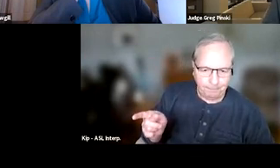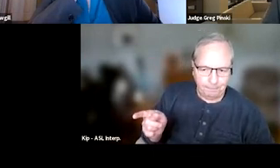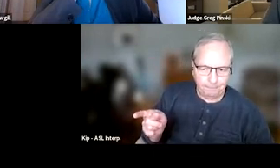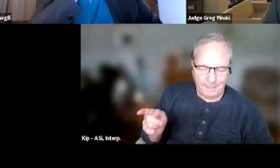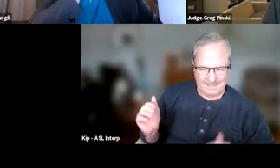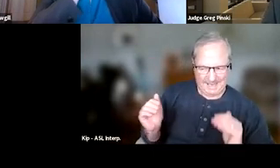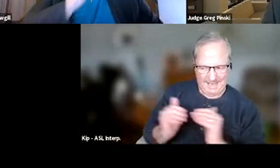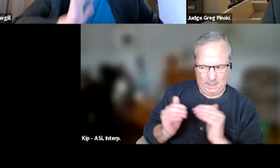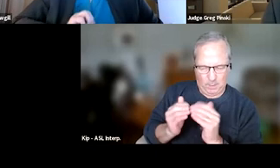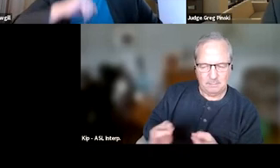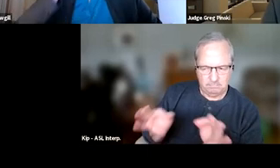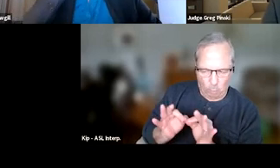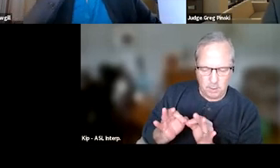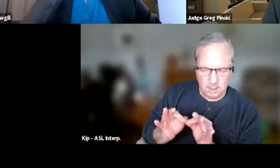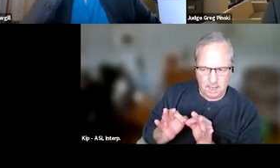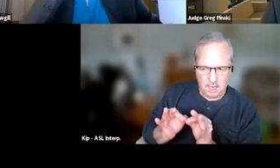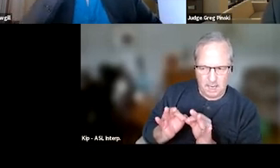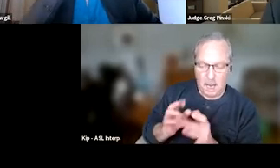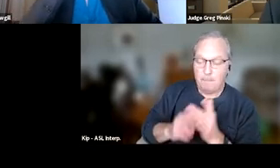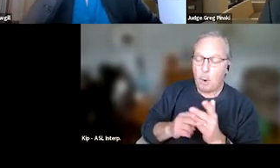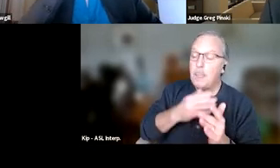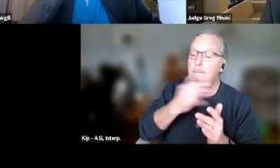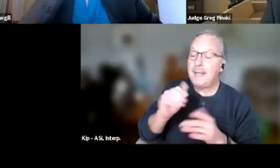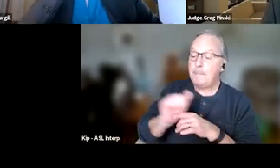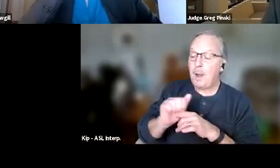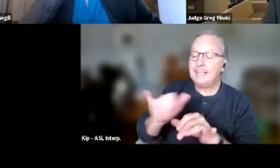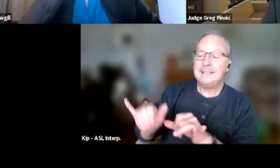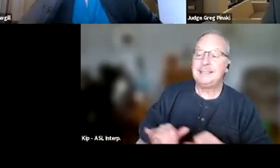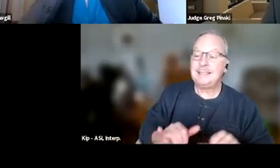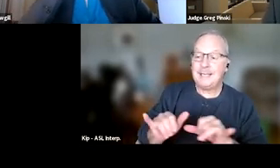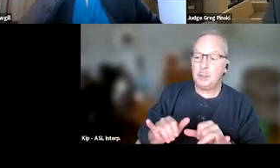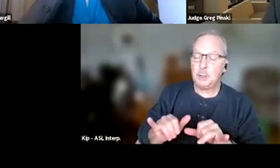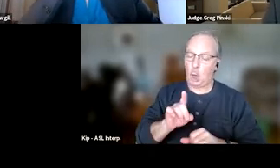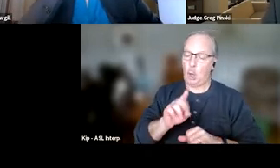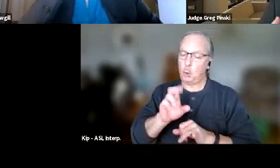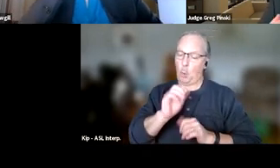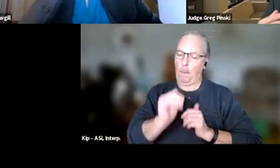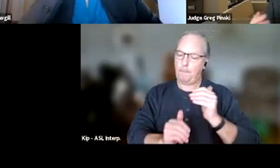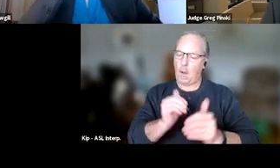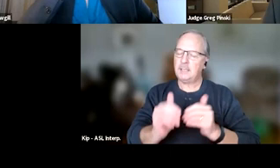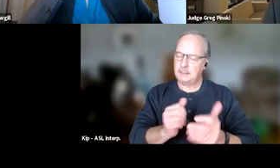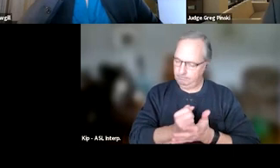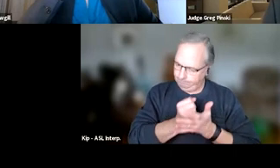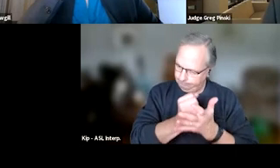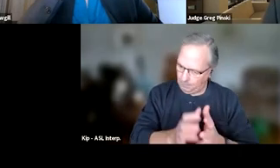and part of the best practice standard. Due process goes a long way, and is not,